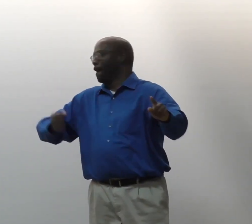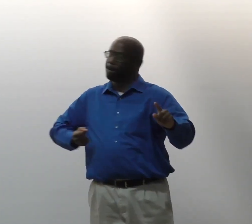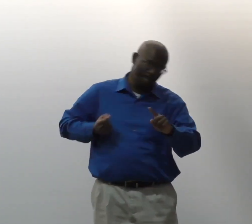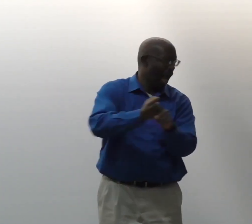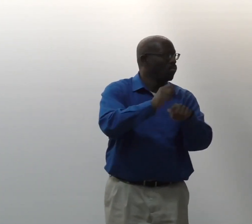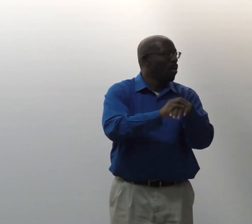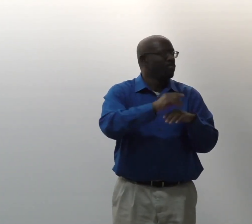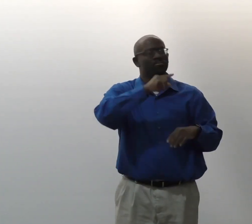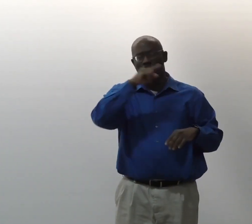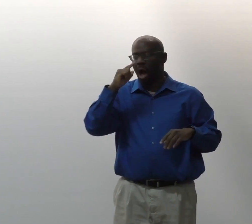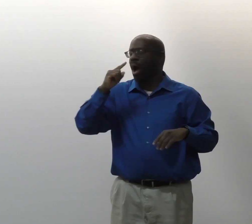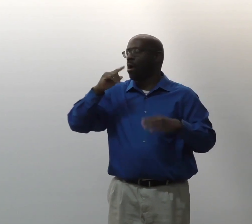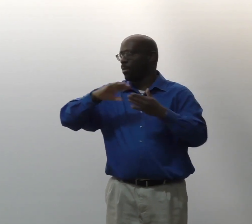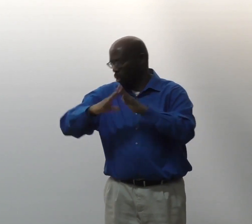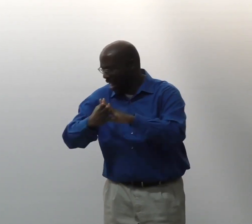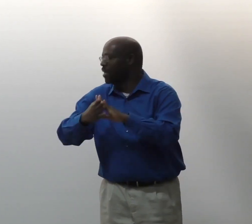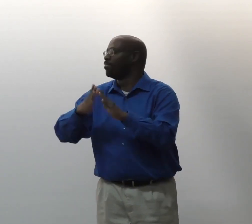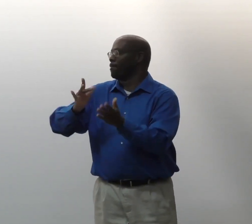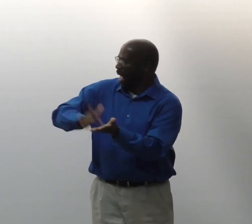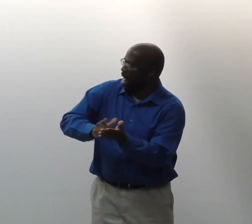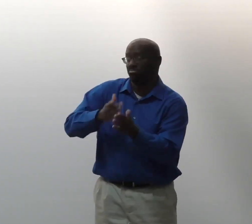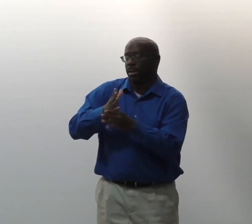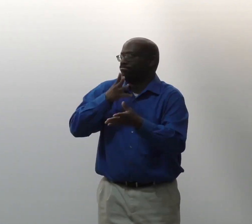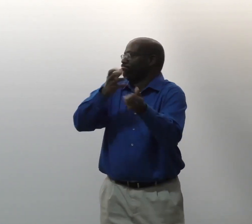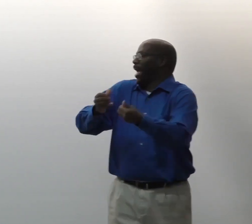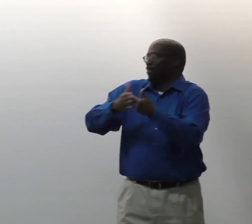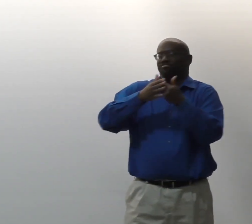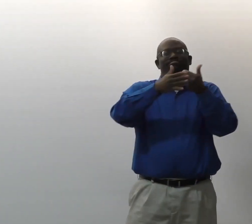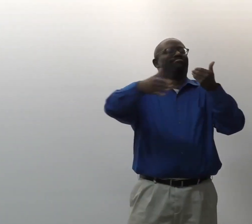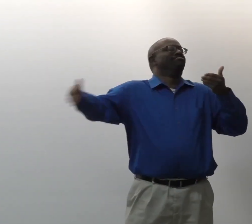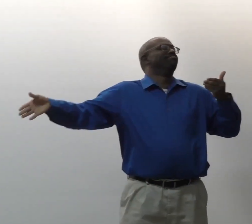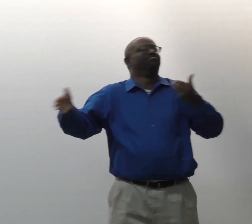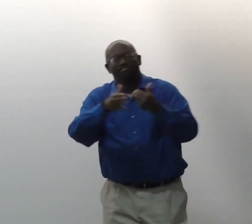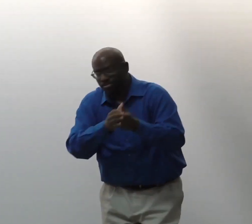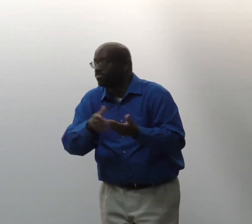which had a huge impact on the Black community in terms of medicine.